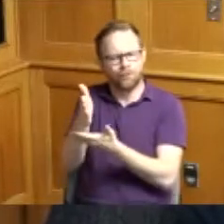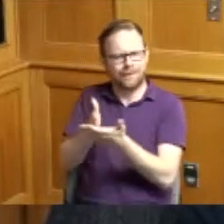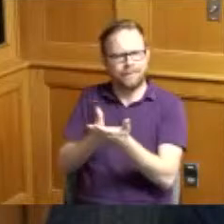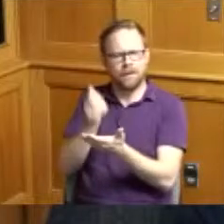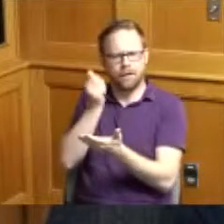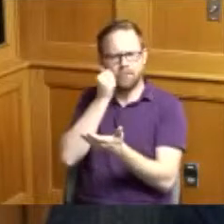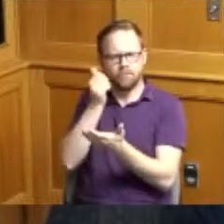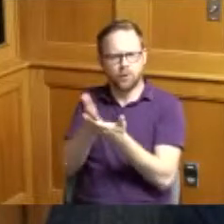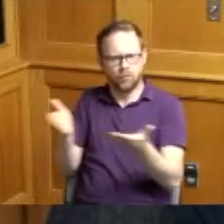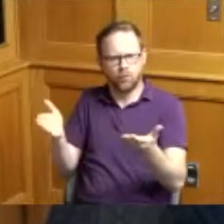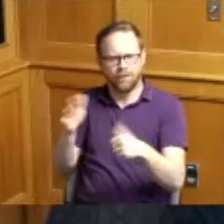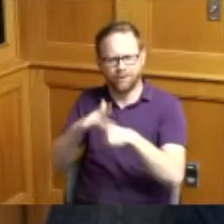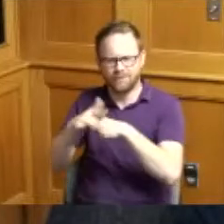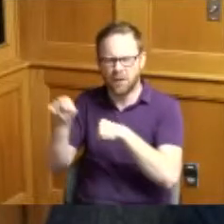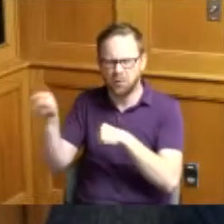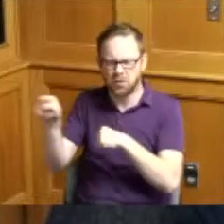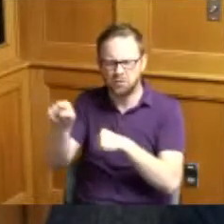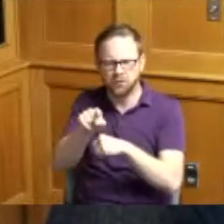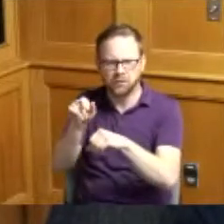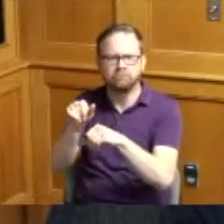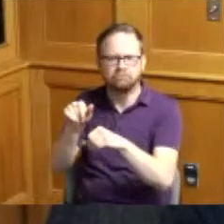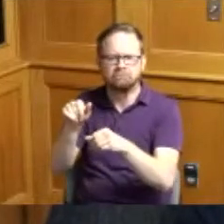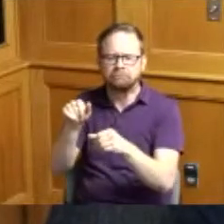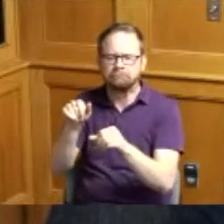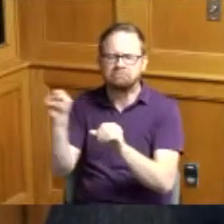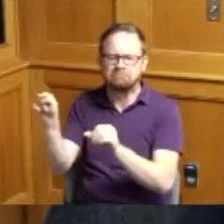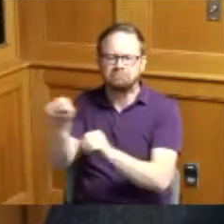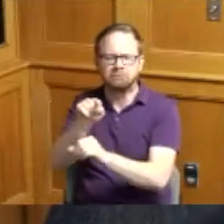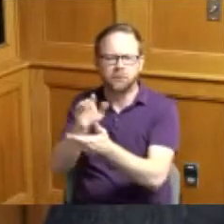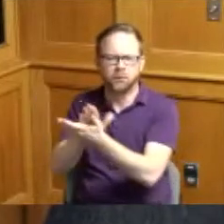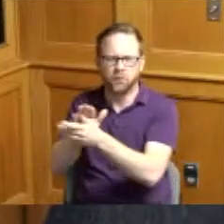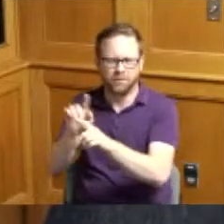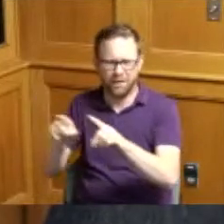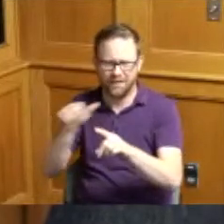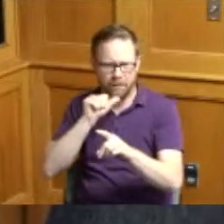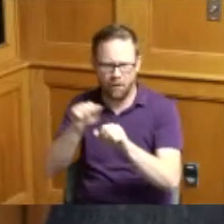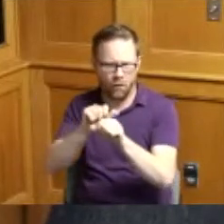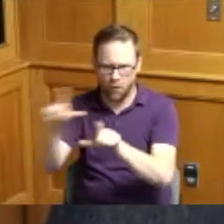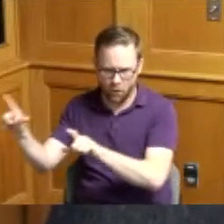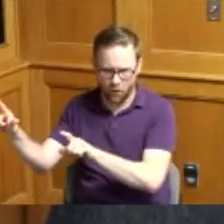done on a wide basis and so we're hoping to get there and again that was an initiative from the